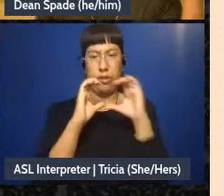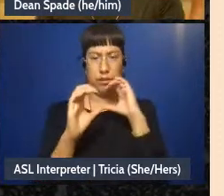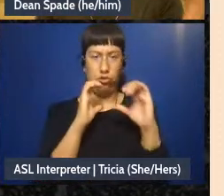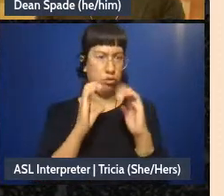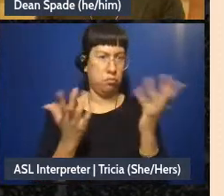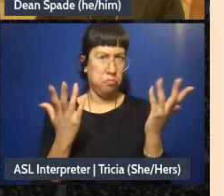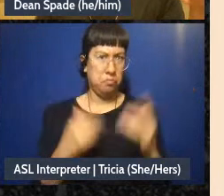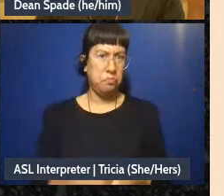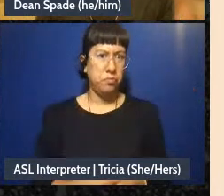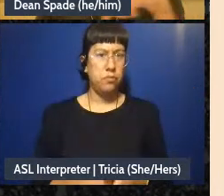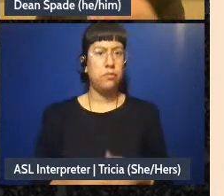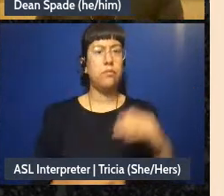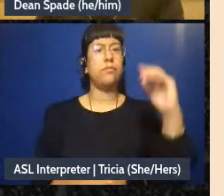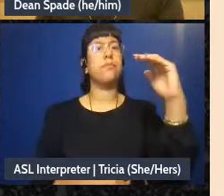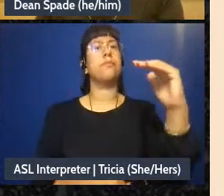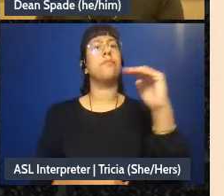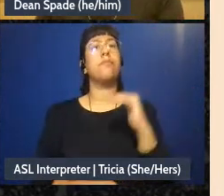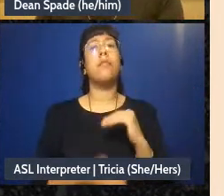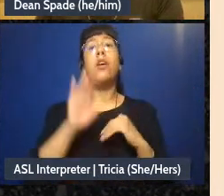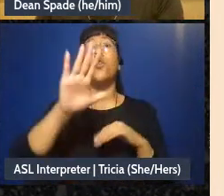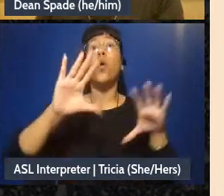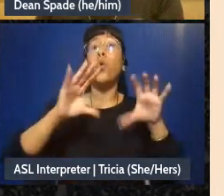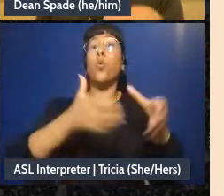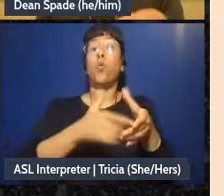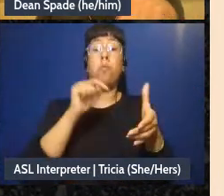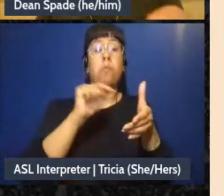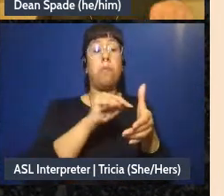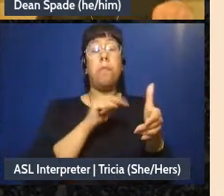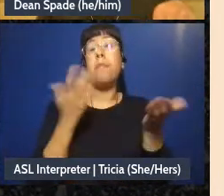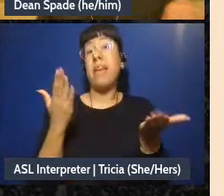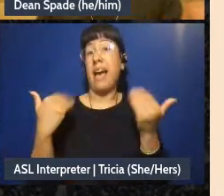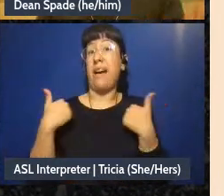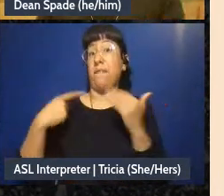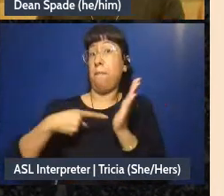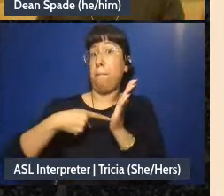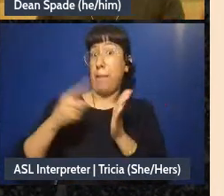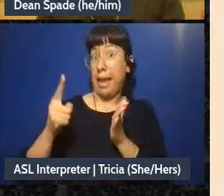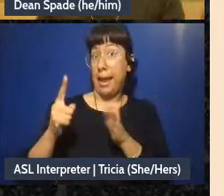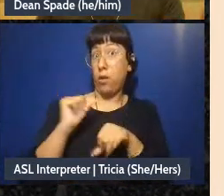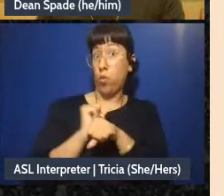If you're a group that has paid people, which I think most groups at these workshops are not,